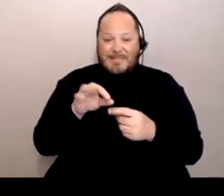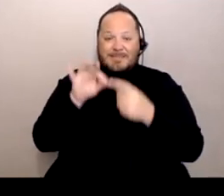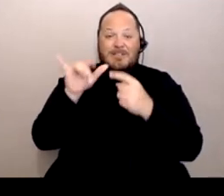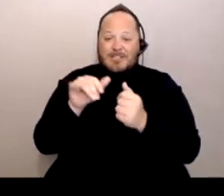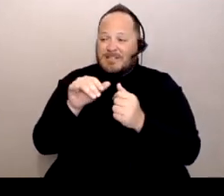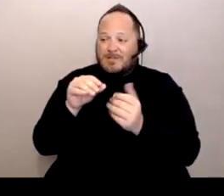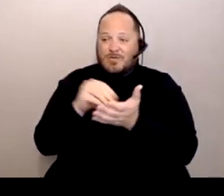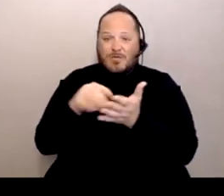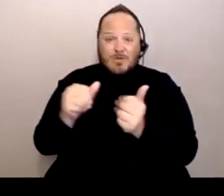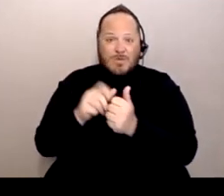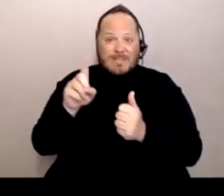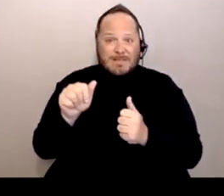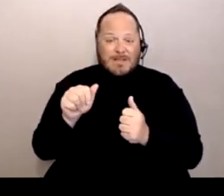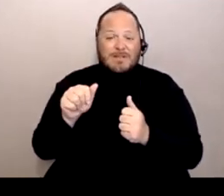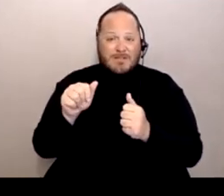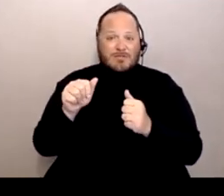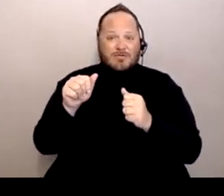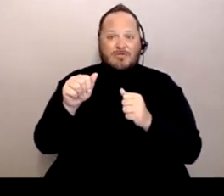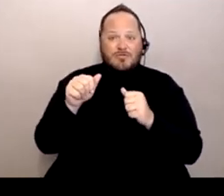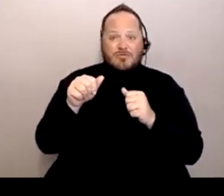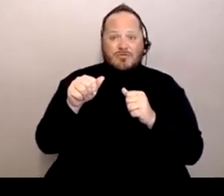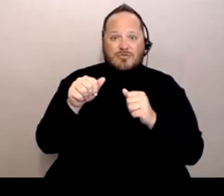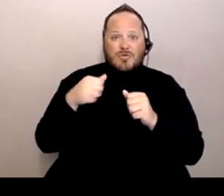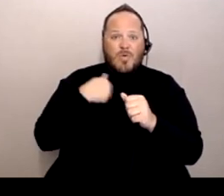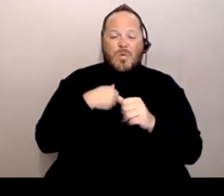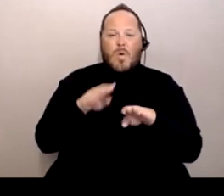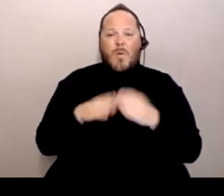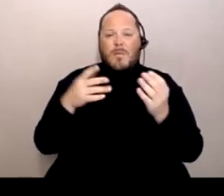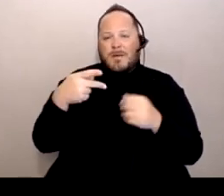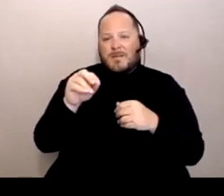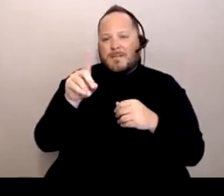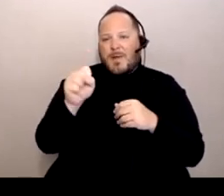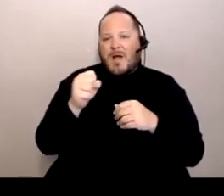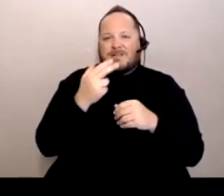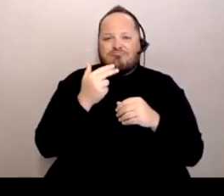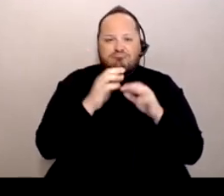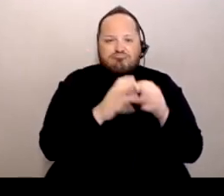throughout the summer and stuff. But we opened up kind of in pods, in little clusters of groups.